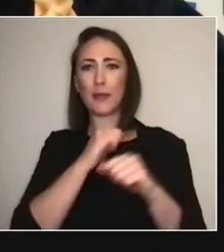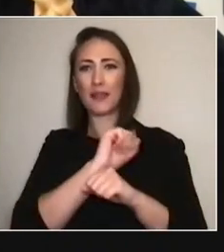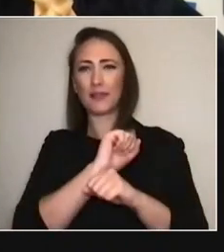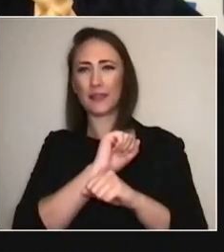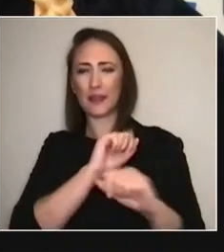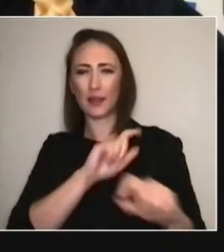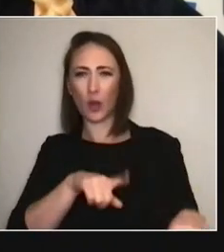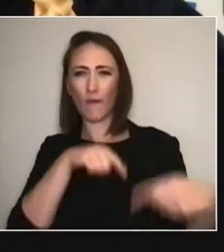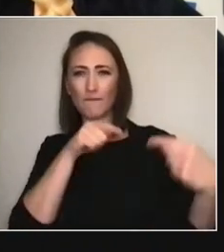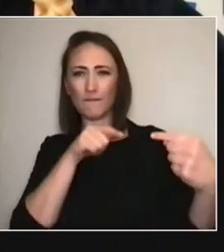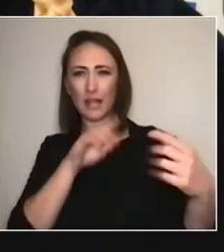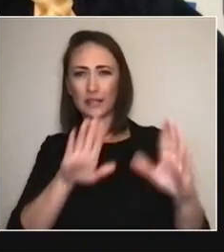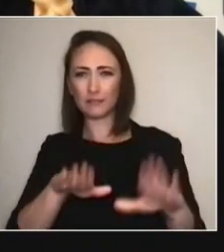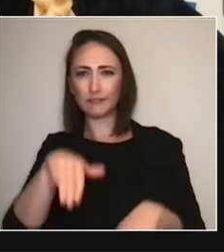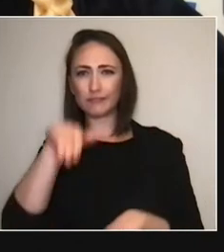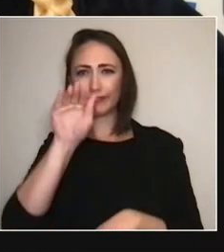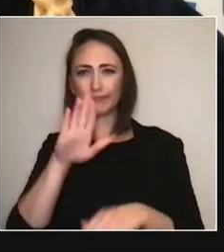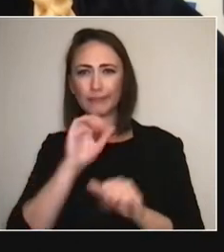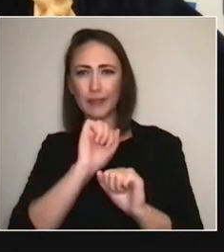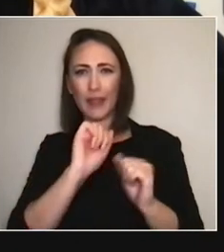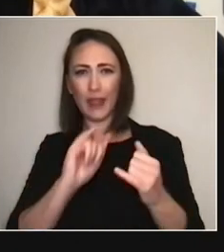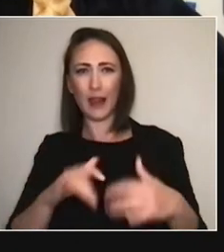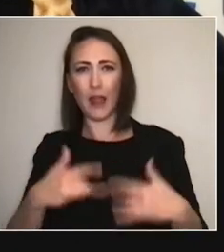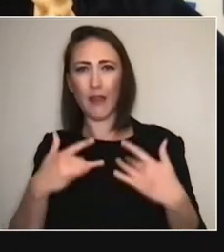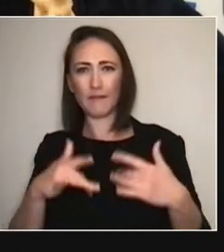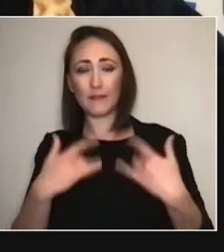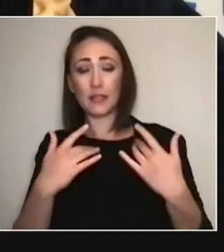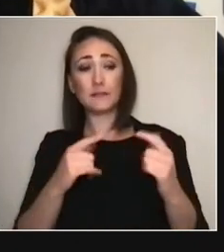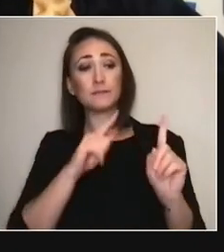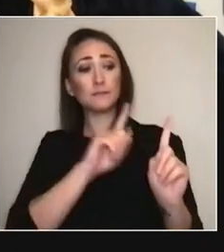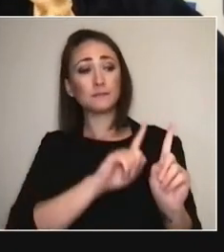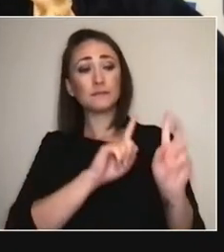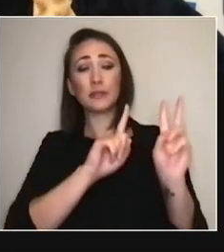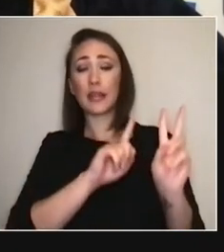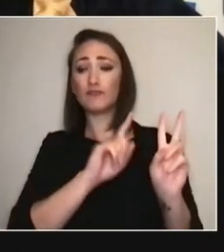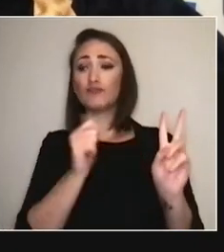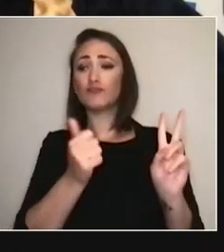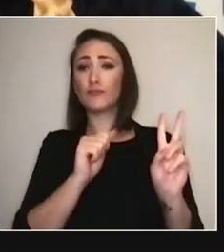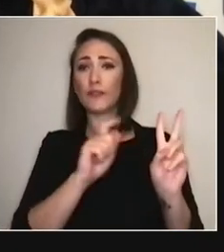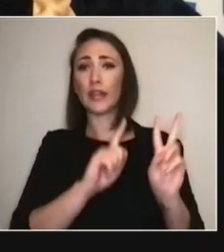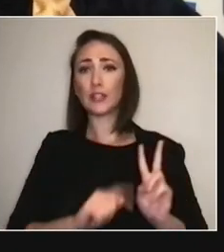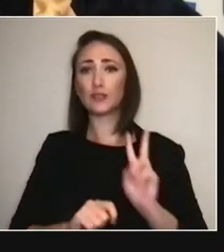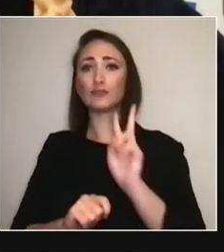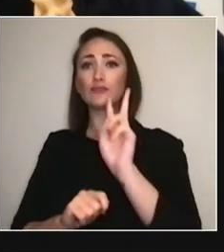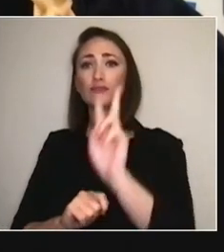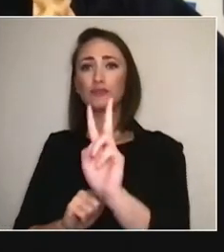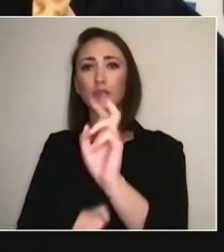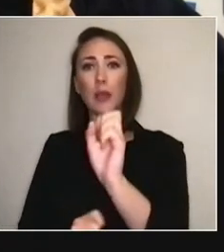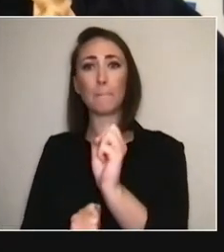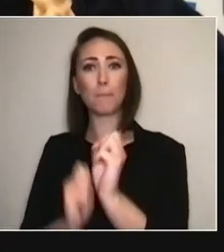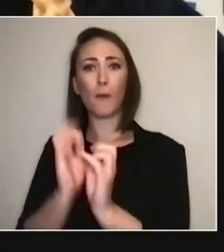and then they come out, and there's a bonfire, and we hear voices and these stories told.